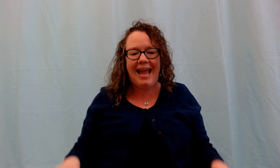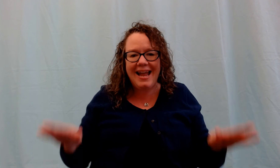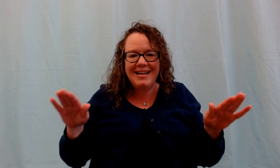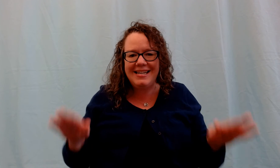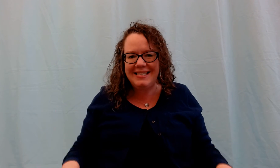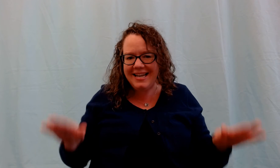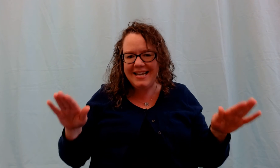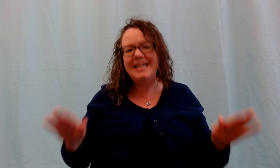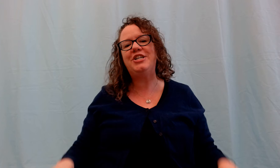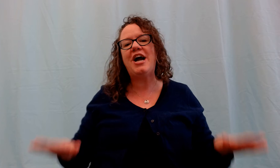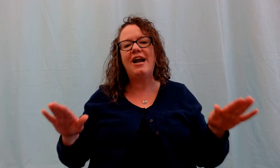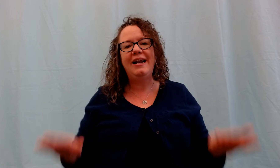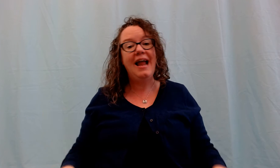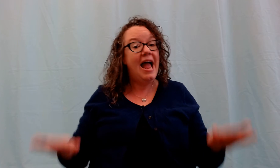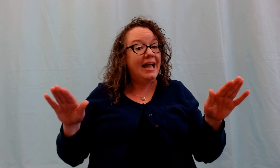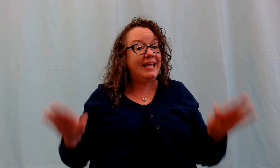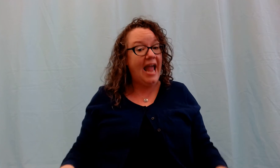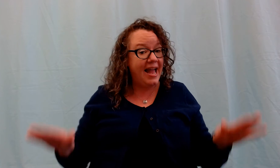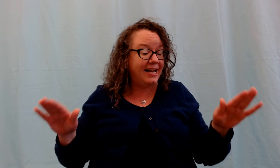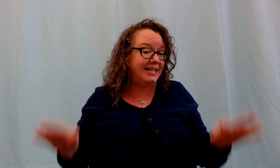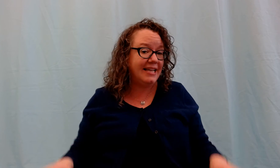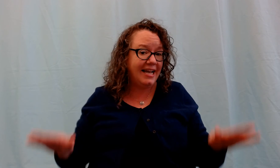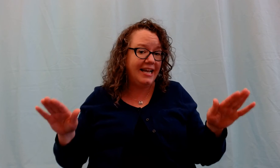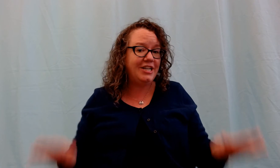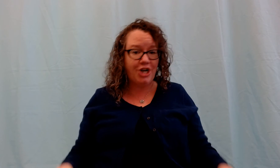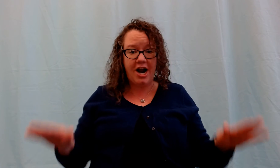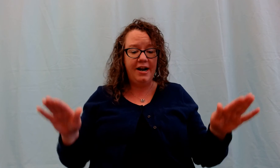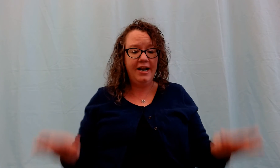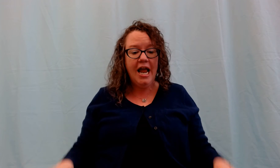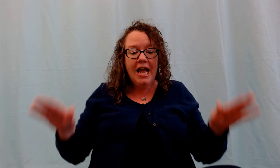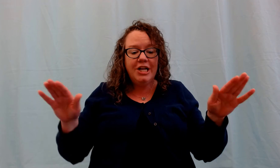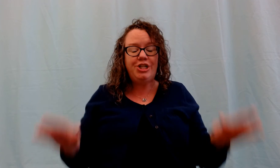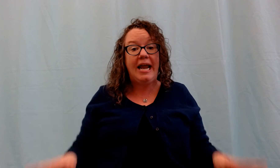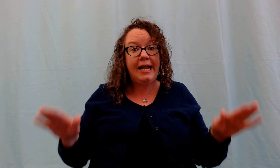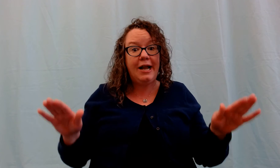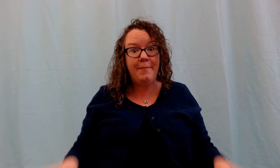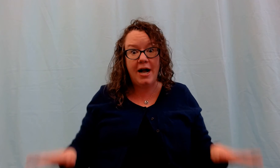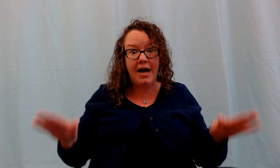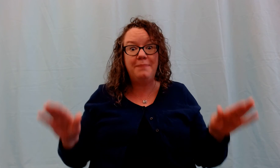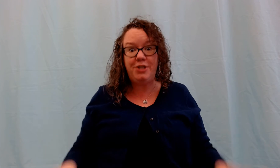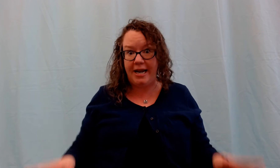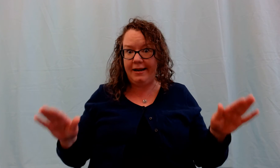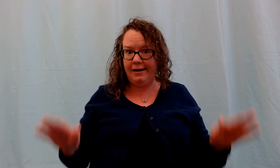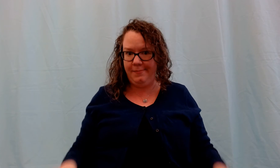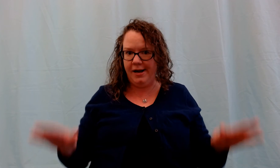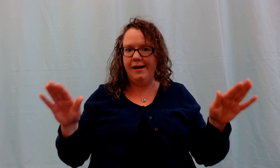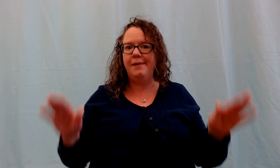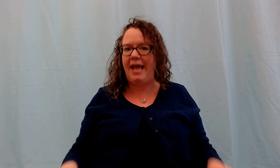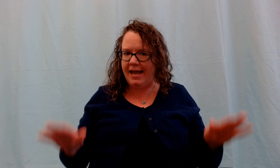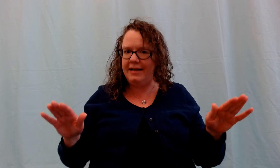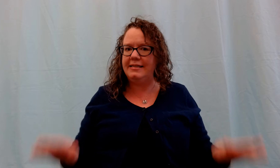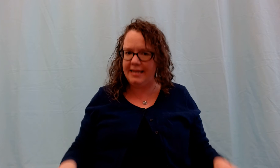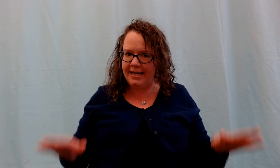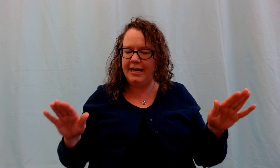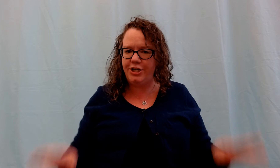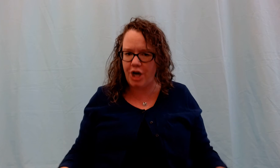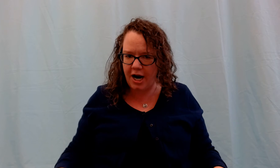#Candies in a jar. candies in a jar. Shake 'em up. Shake 'em up, Candies in a jar.#